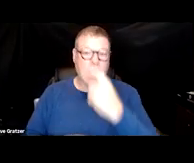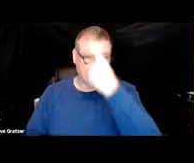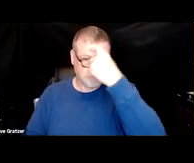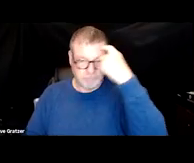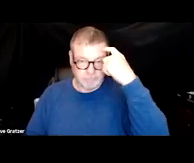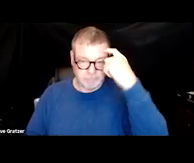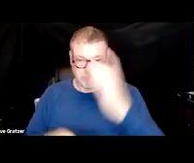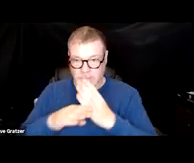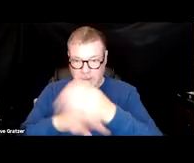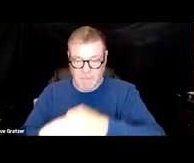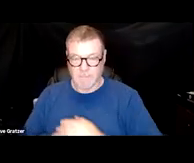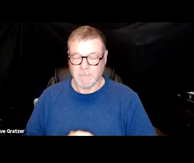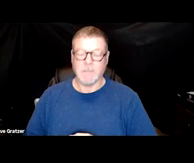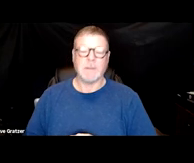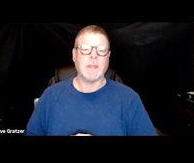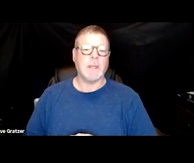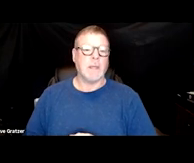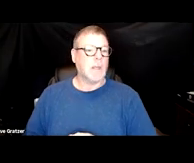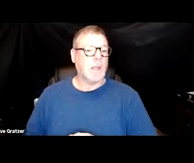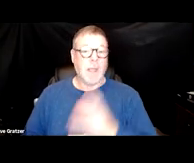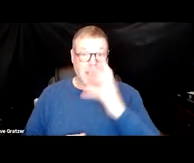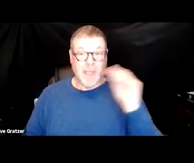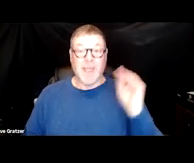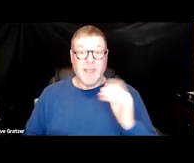And in kind of leading up to these presentation,